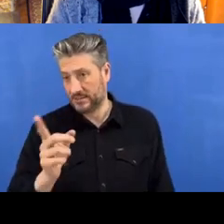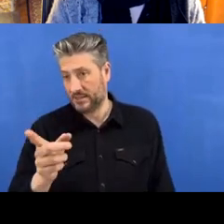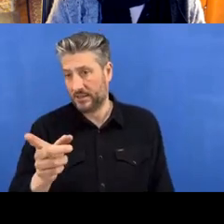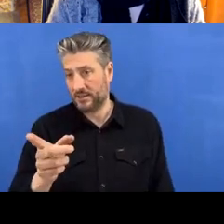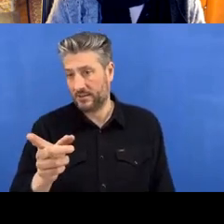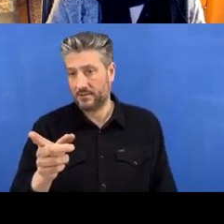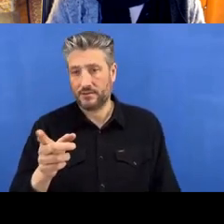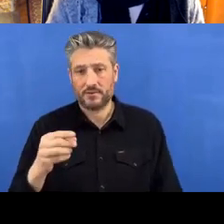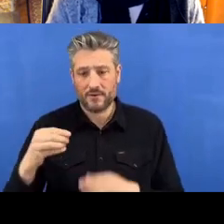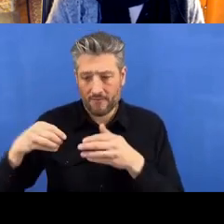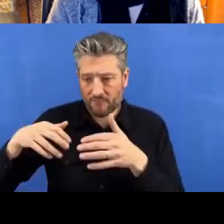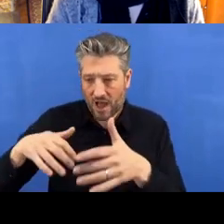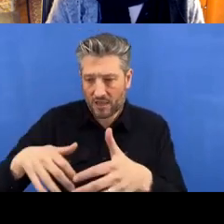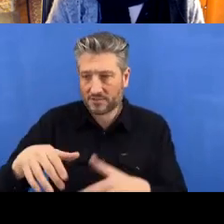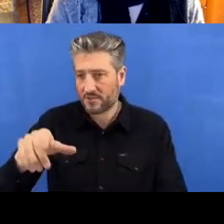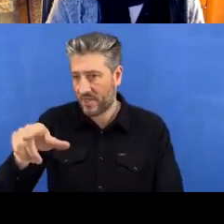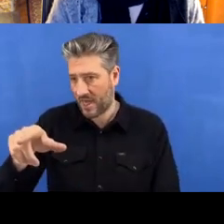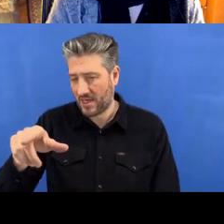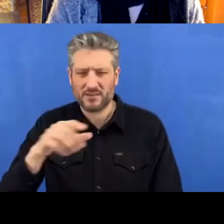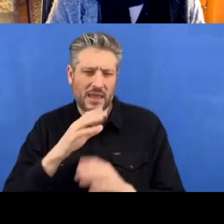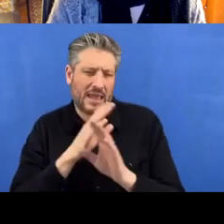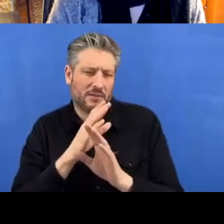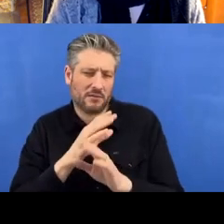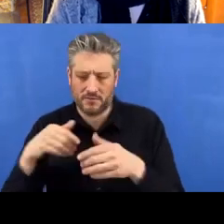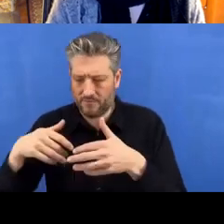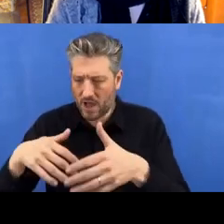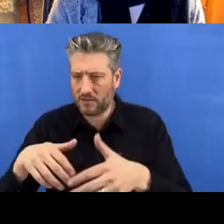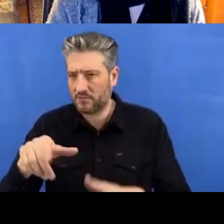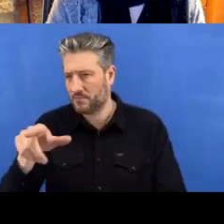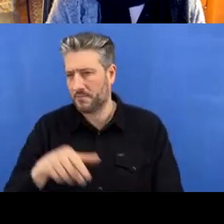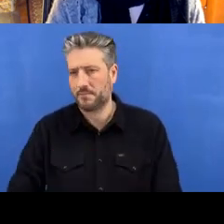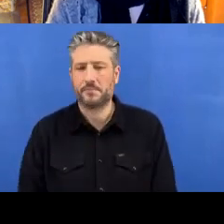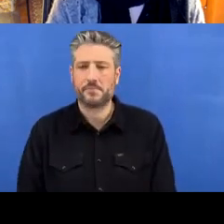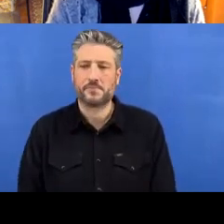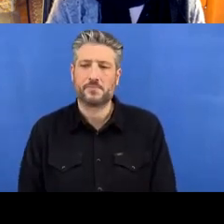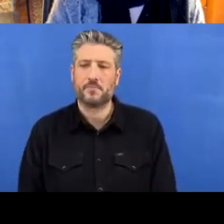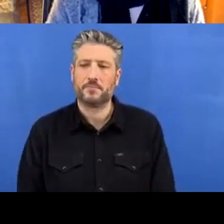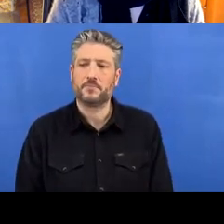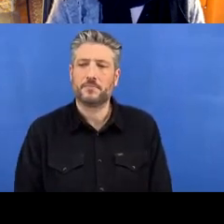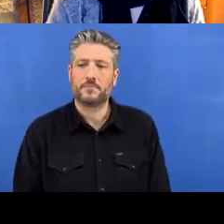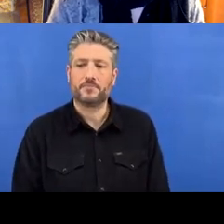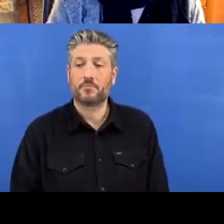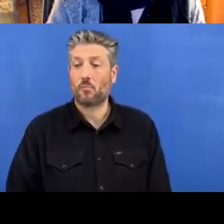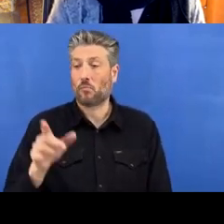two ones were kind of hidden files but these two show up here and in the top-right I have my Git pane.